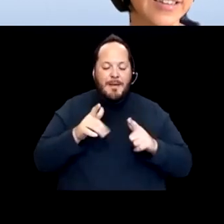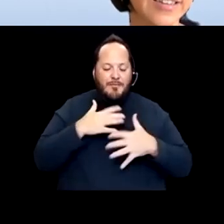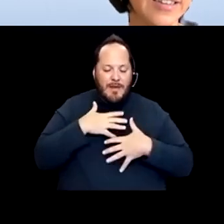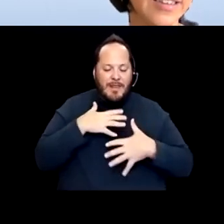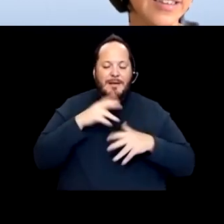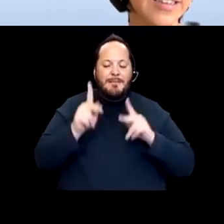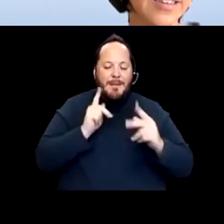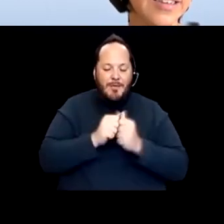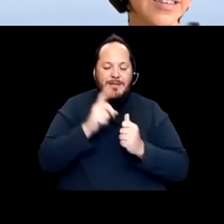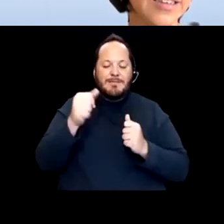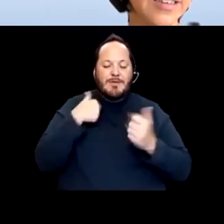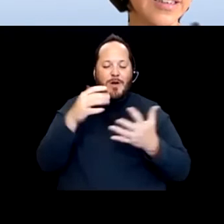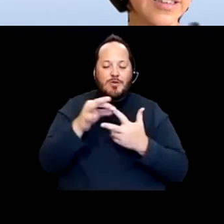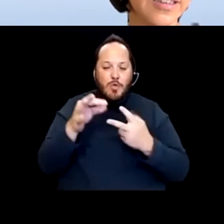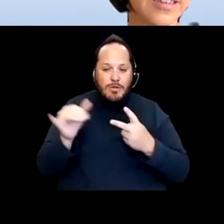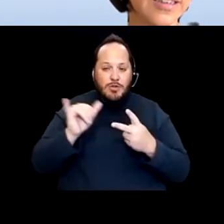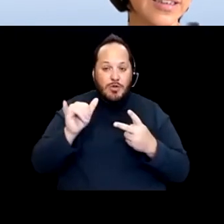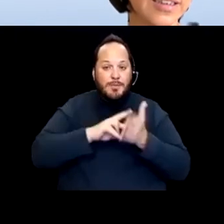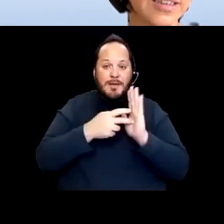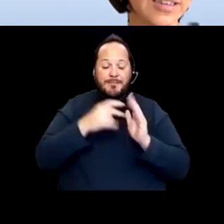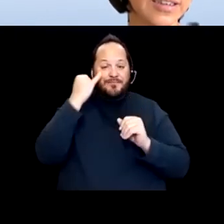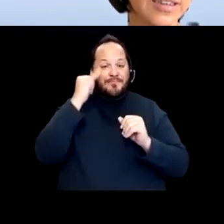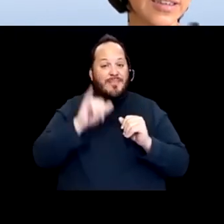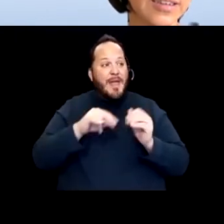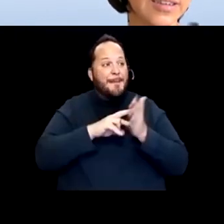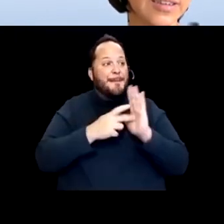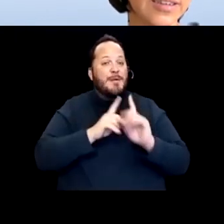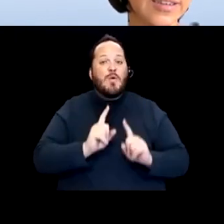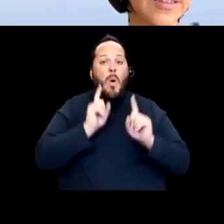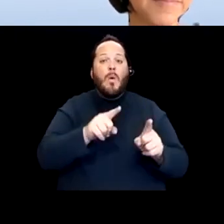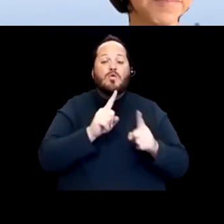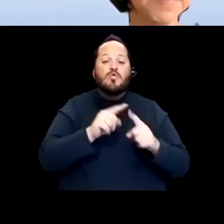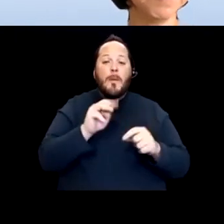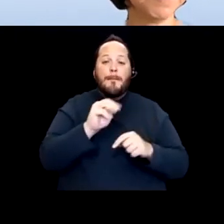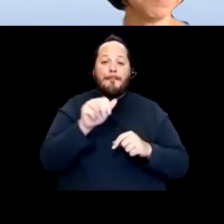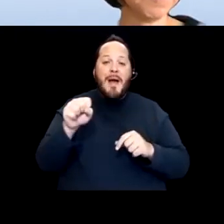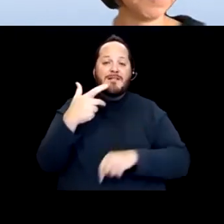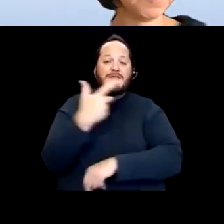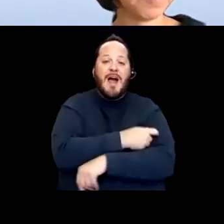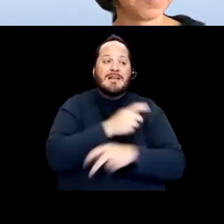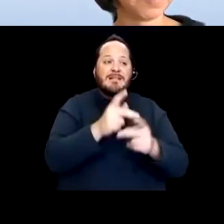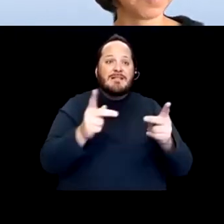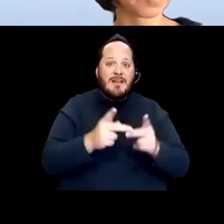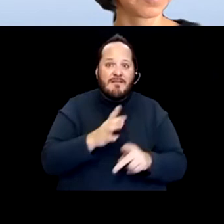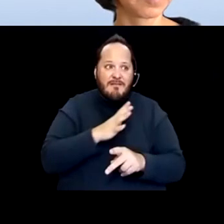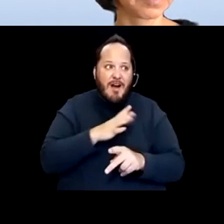And if that means gonna a mass vaccine site, that means going into a mass vaccine site but that we also need to make sure that those maxine,